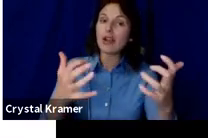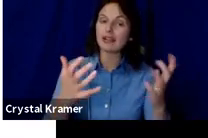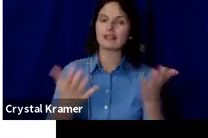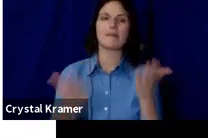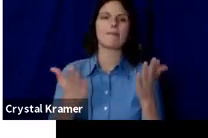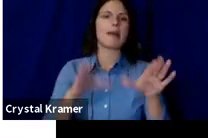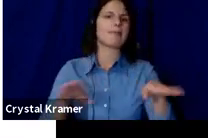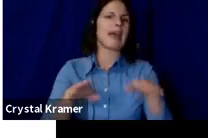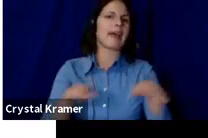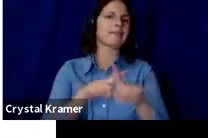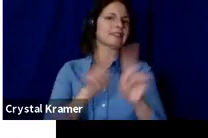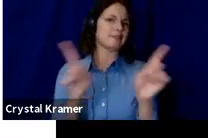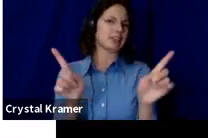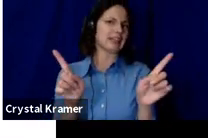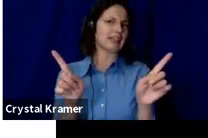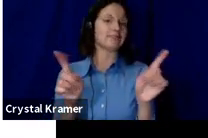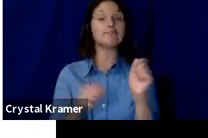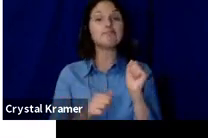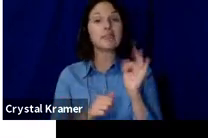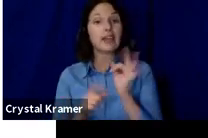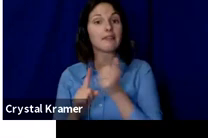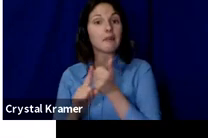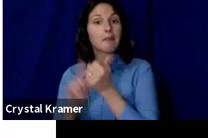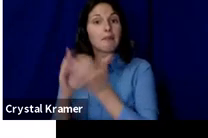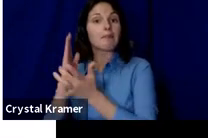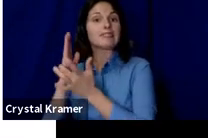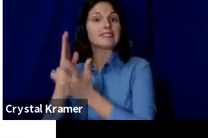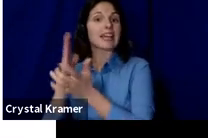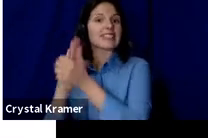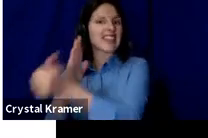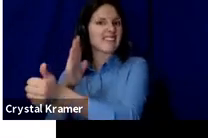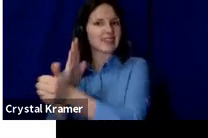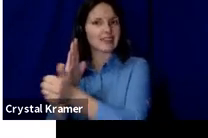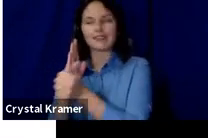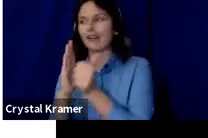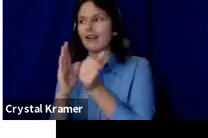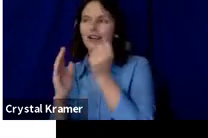you are tech savvy, having an understanding of analytics or understanding of how your